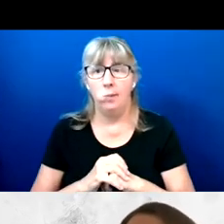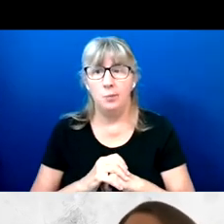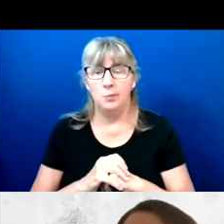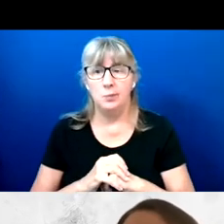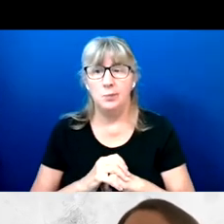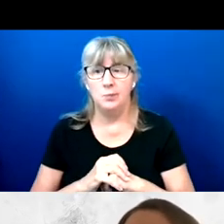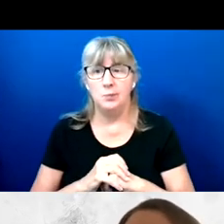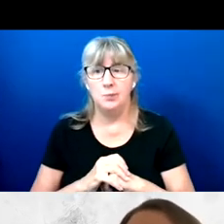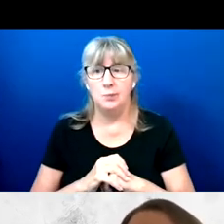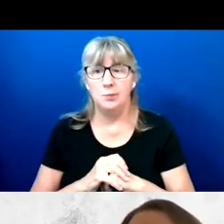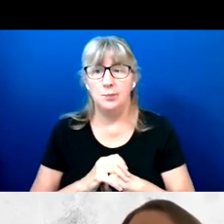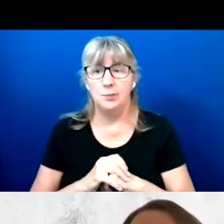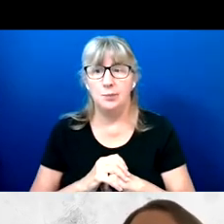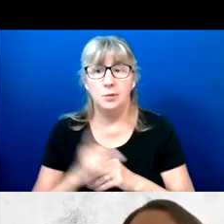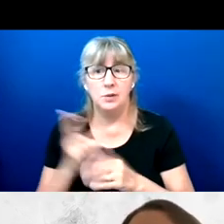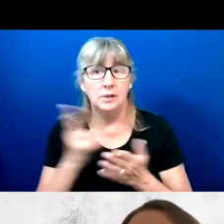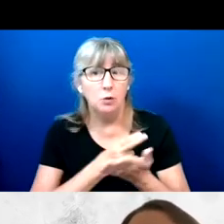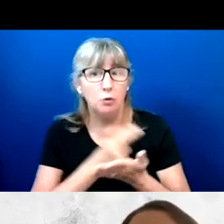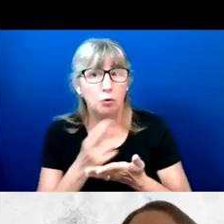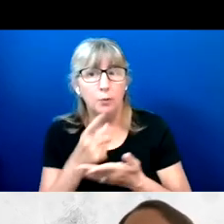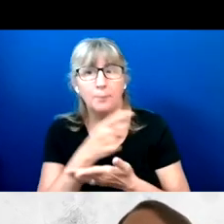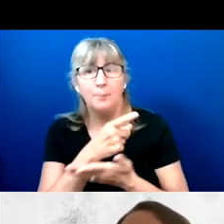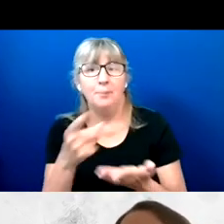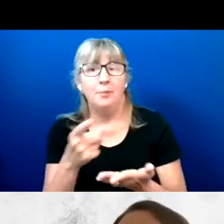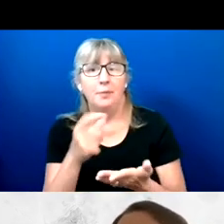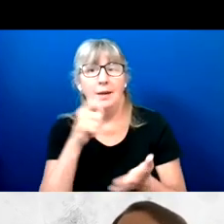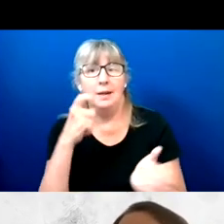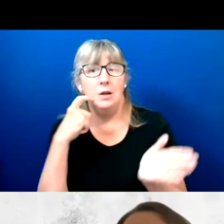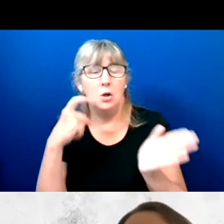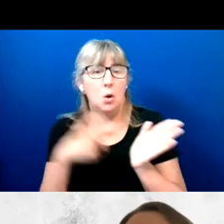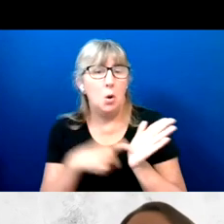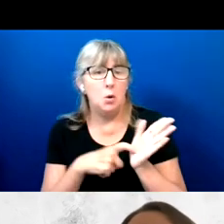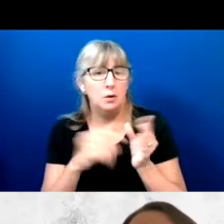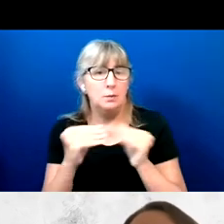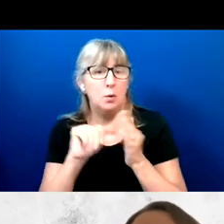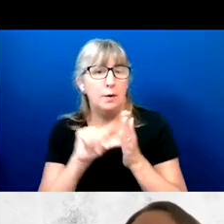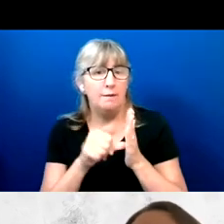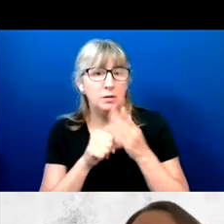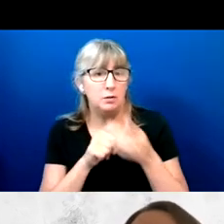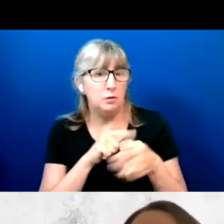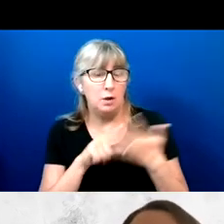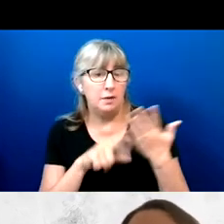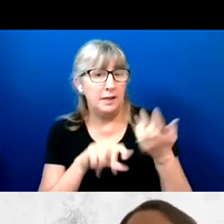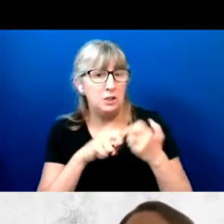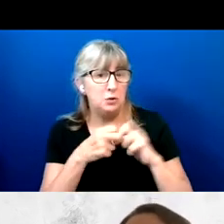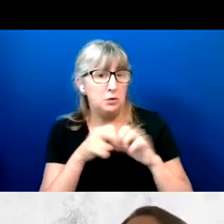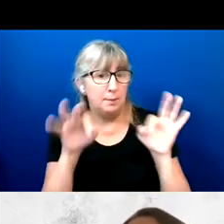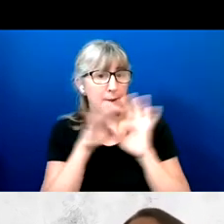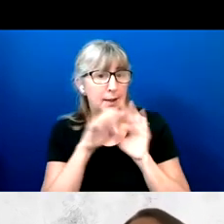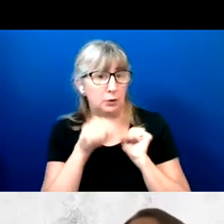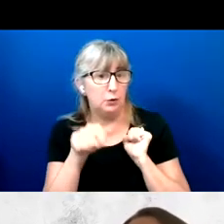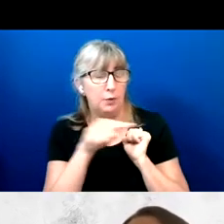The truth is they didn't notice much more emphasis on the issues that mattered to them.